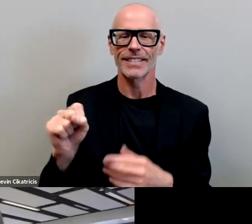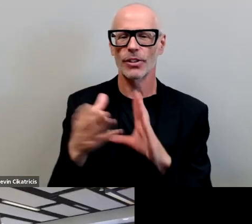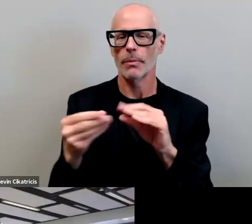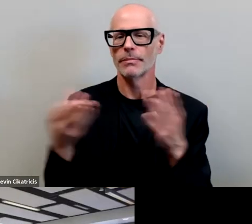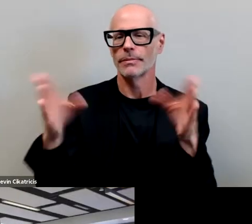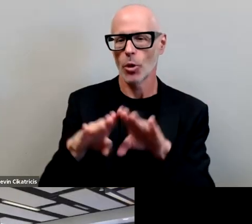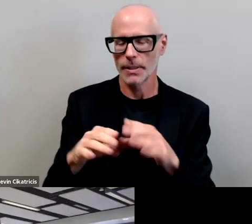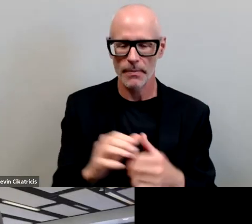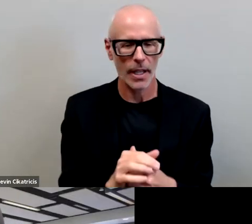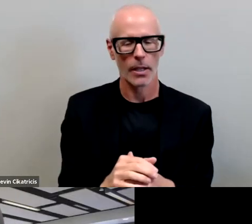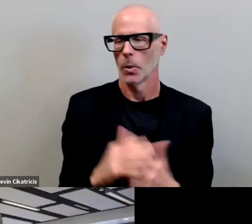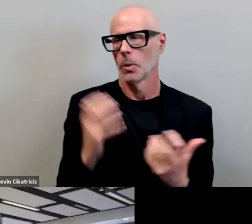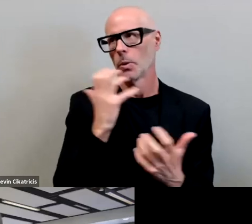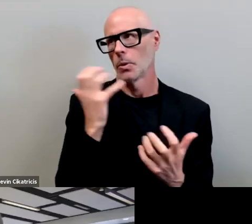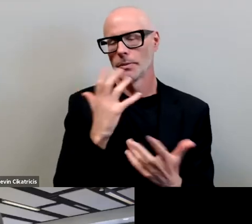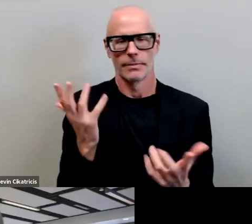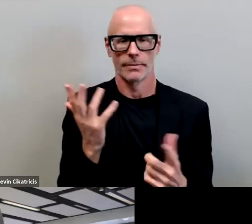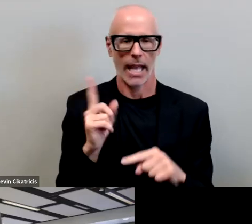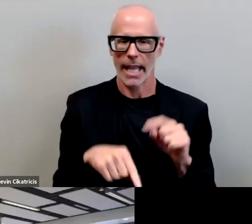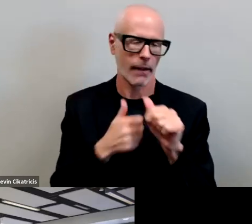well you know who could follow dr parker and um